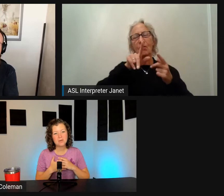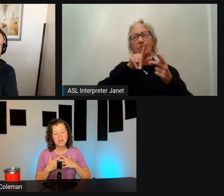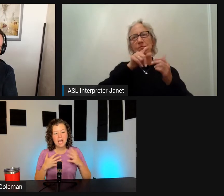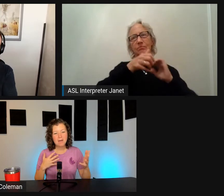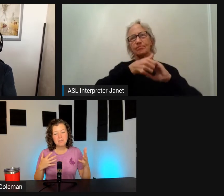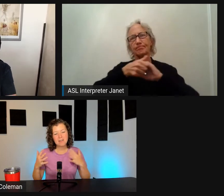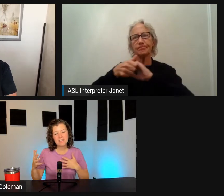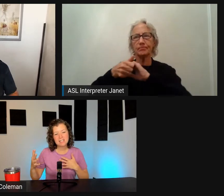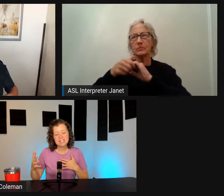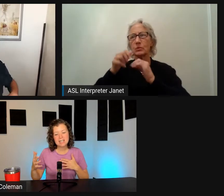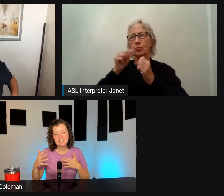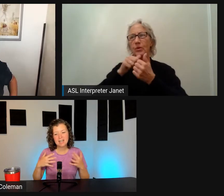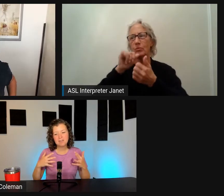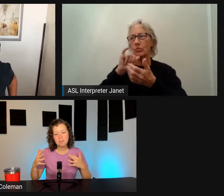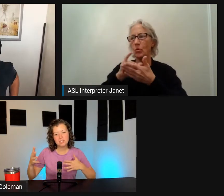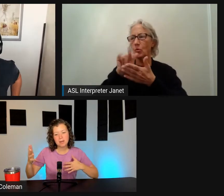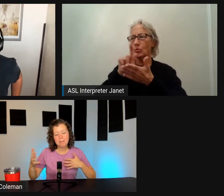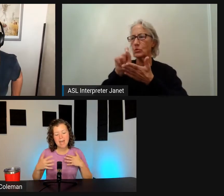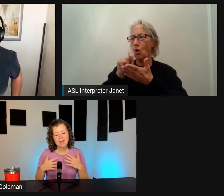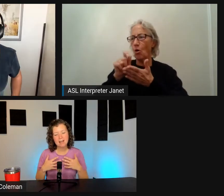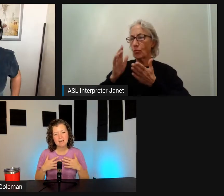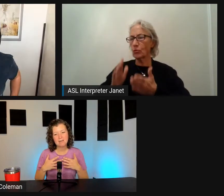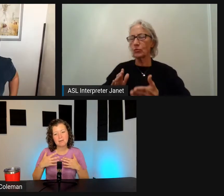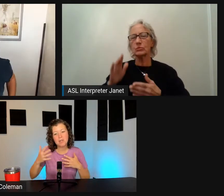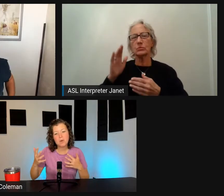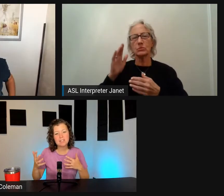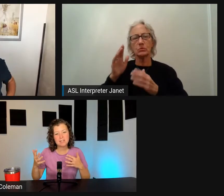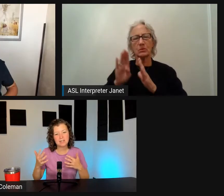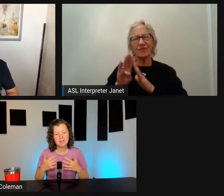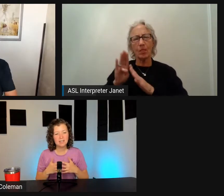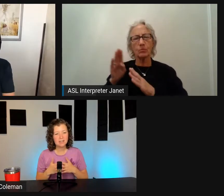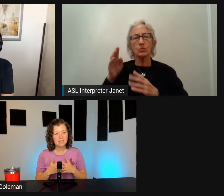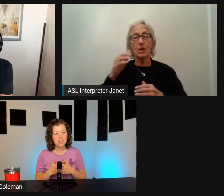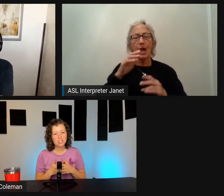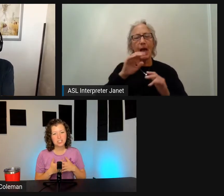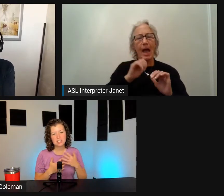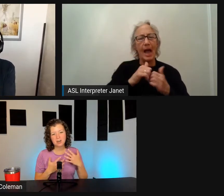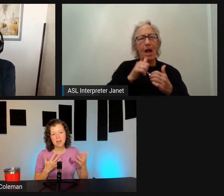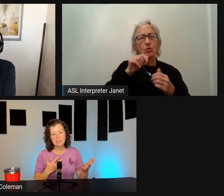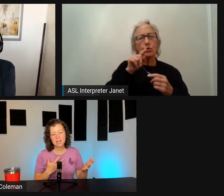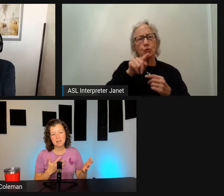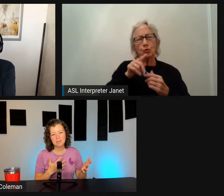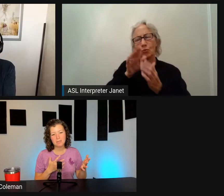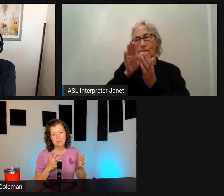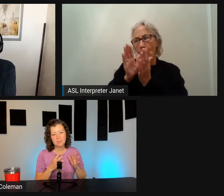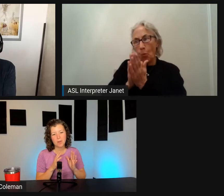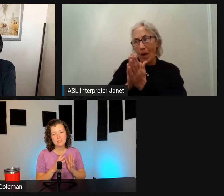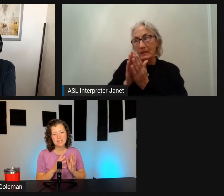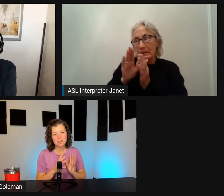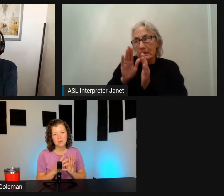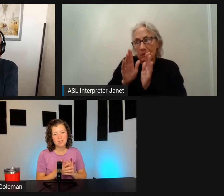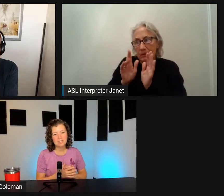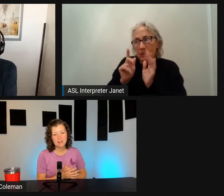How have you found success pushing back or requesting the changes that are outside of the website's code itself?